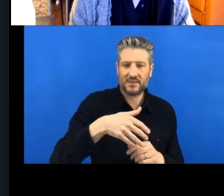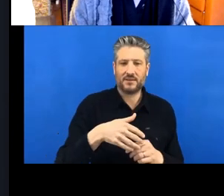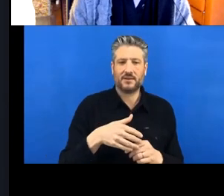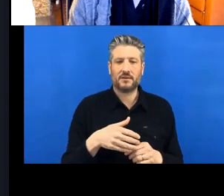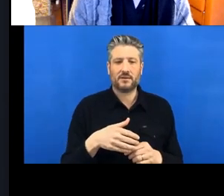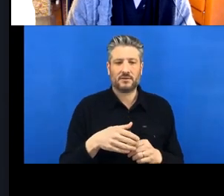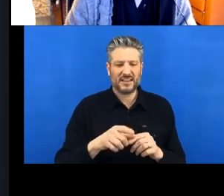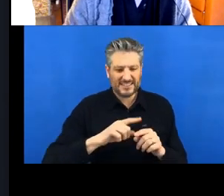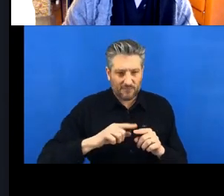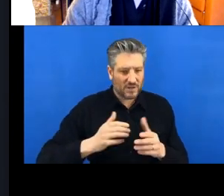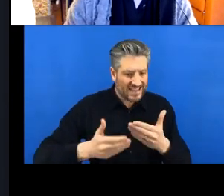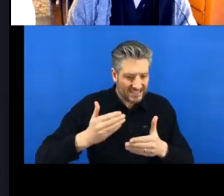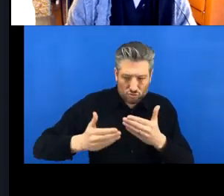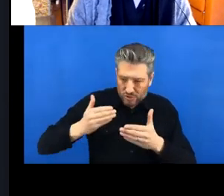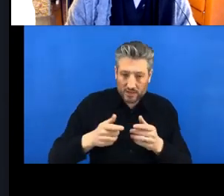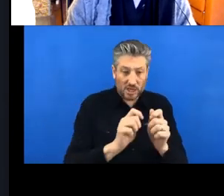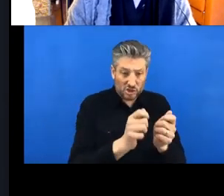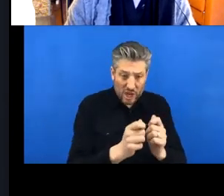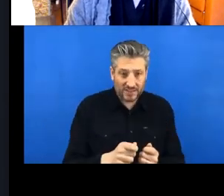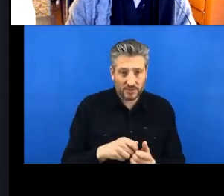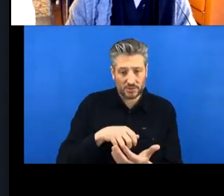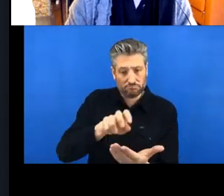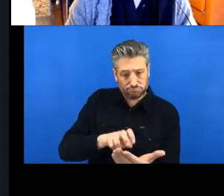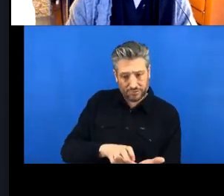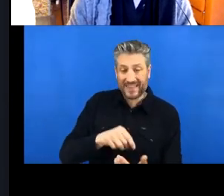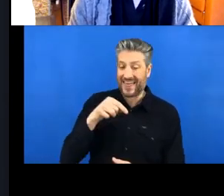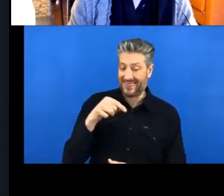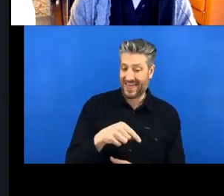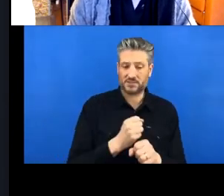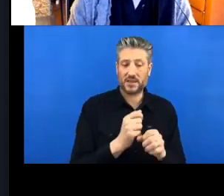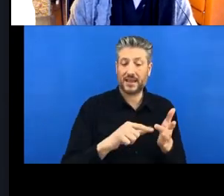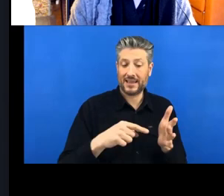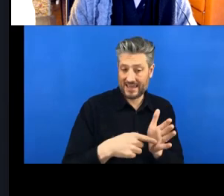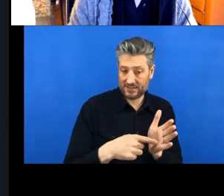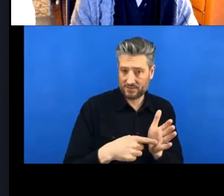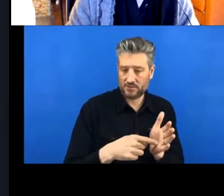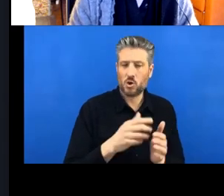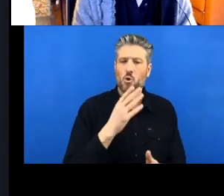make a change to a file in this repository, take a snapshot of that change that we made, and you do that within repositories, so these are kind of your project folders.